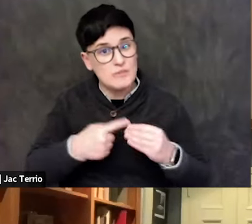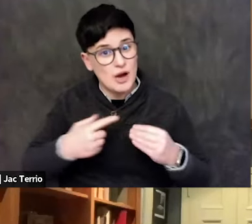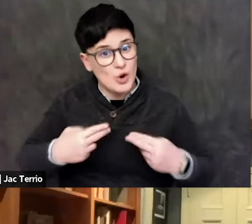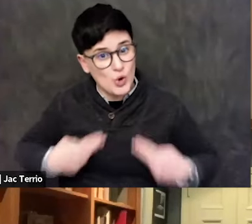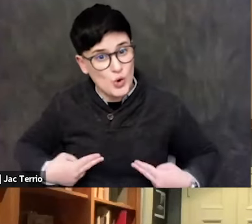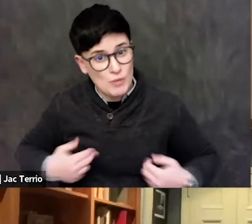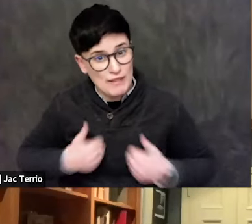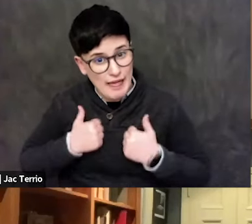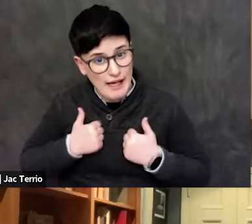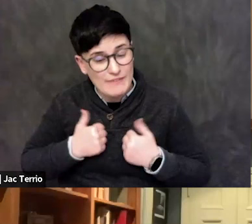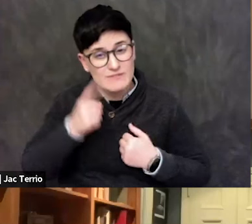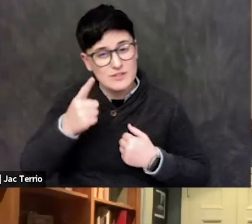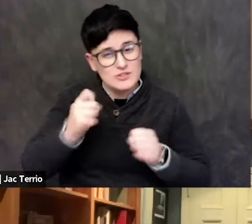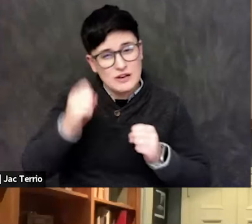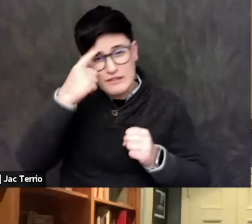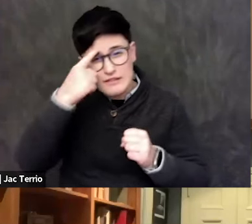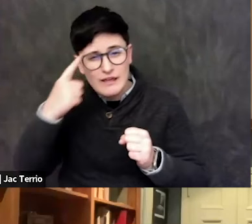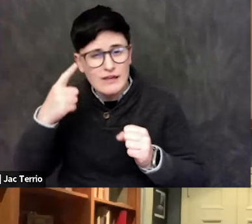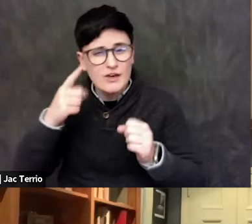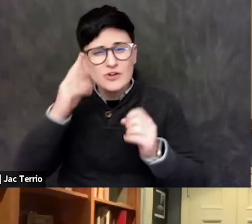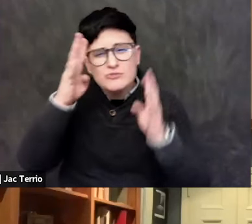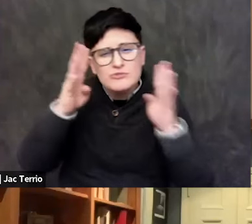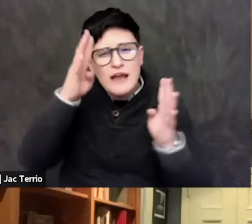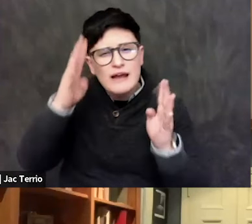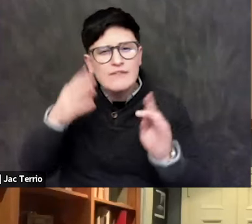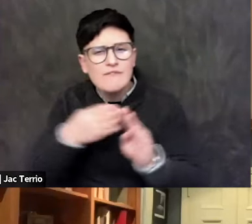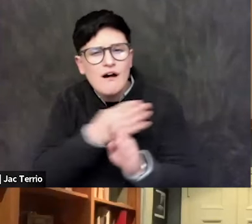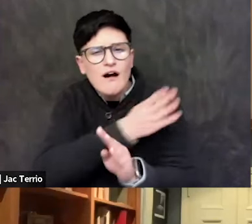other ways forward other than just bombing the heck out of the place,